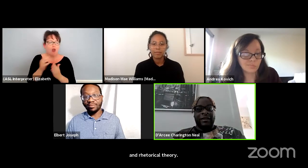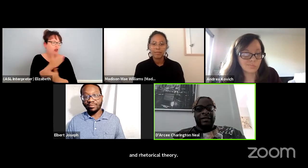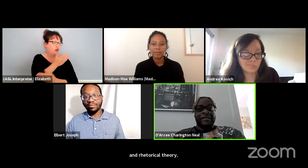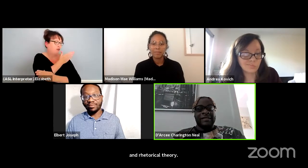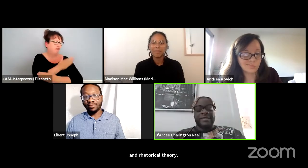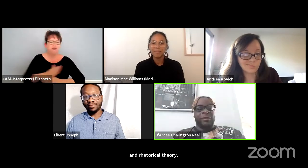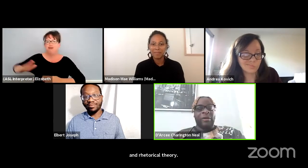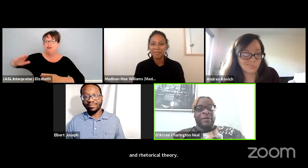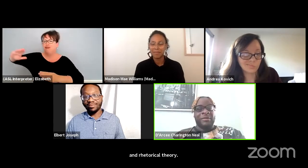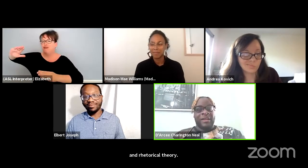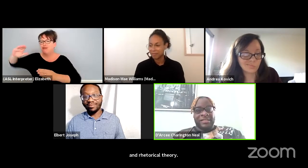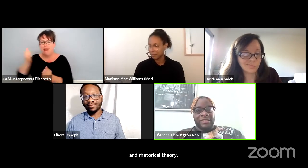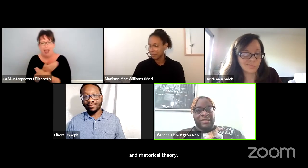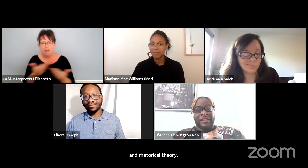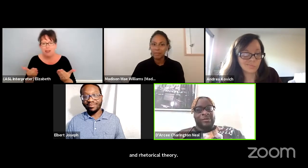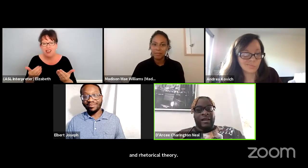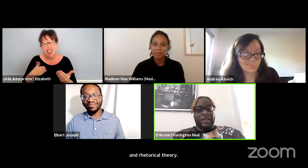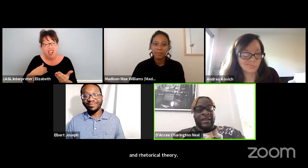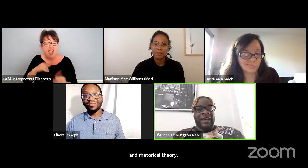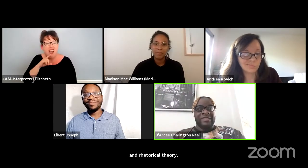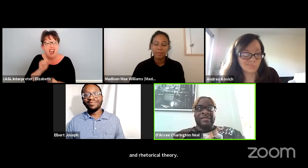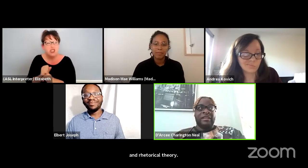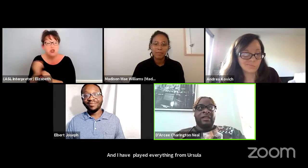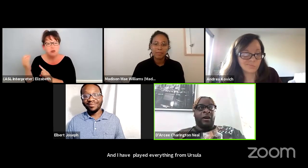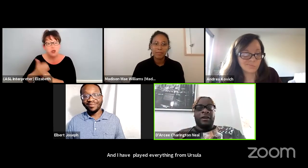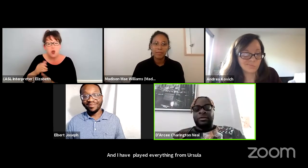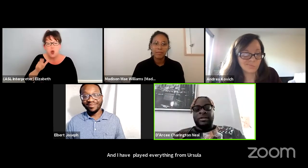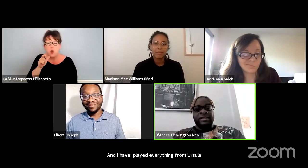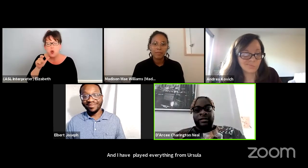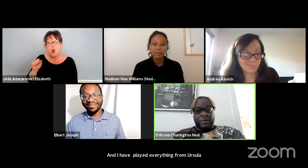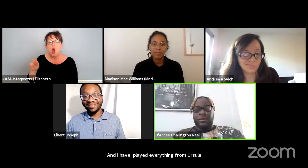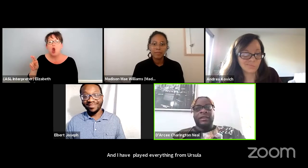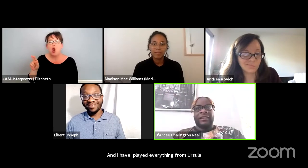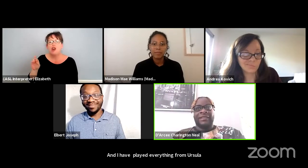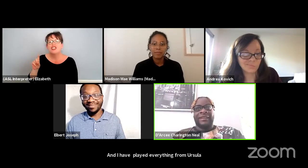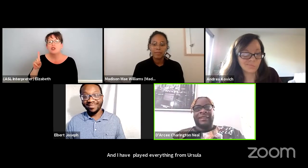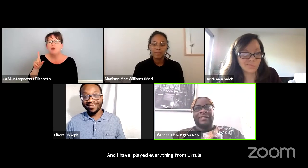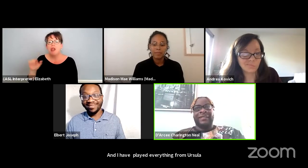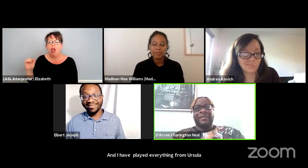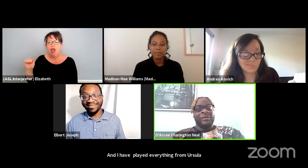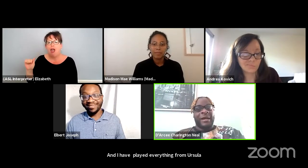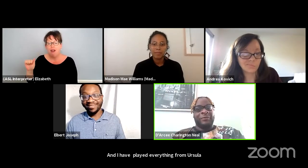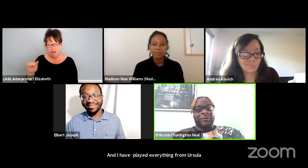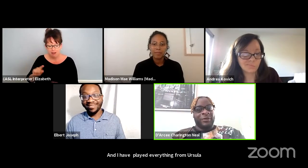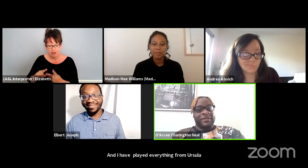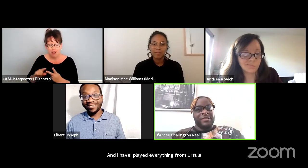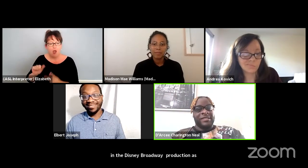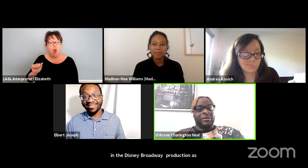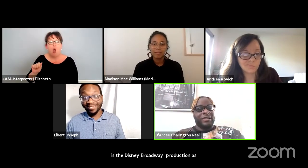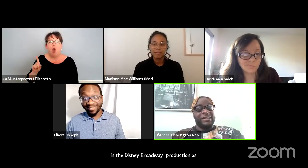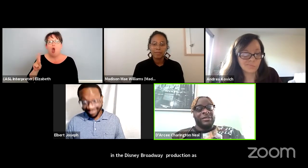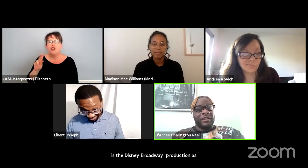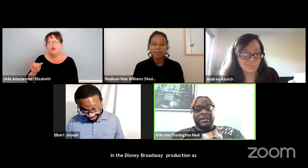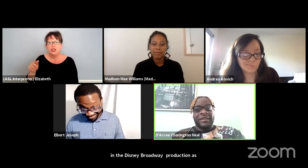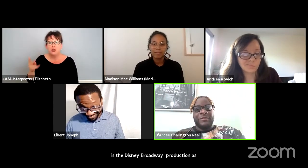in a Disney Broadway Production, as well as Audrey too in a little shop of horrors, which I really enjoy.